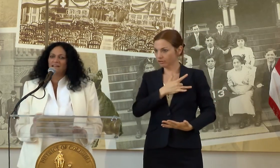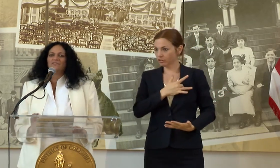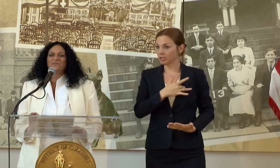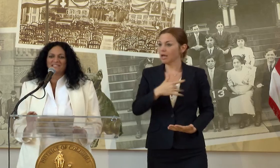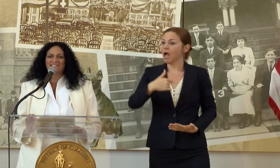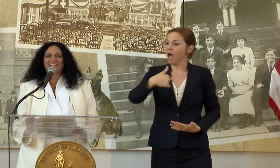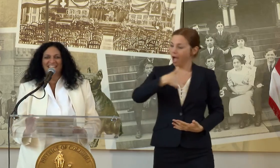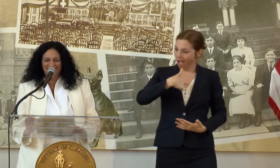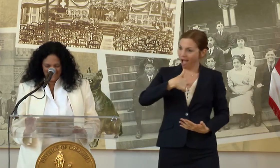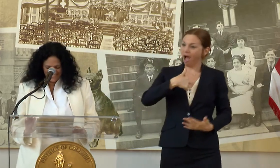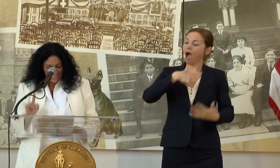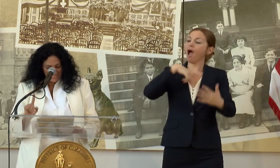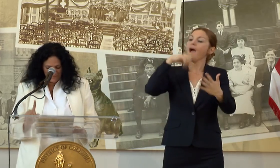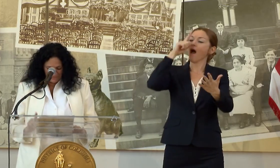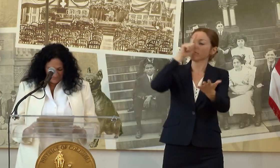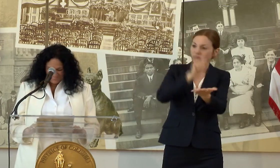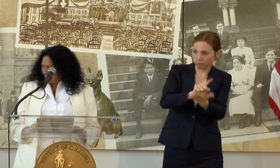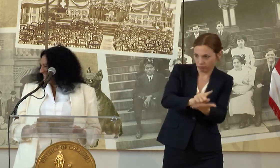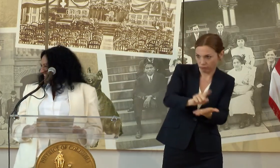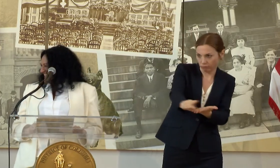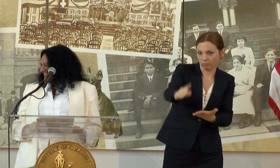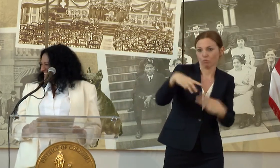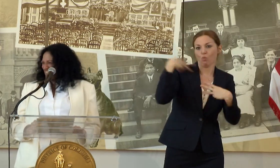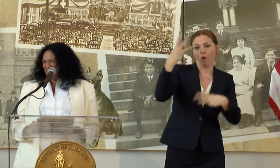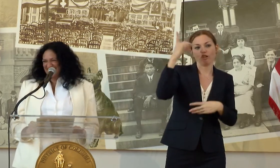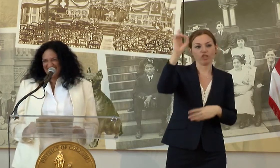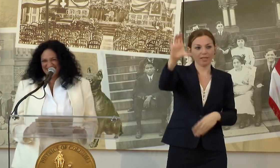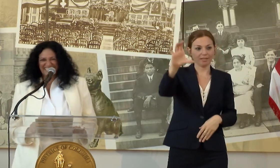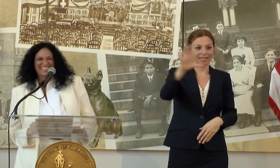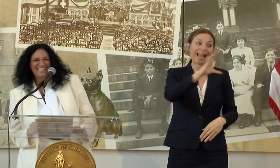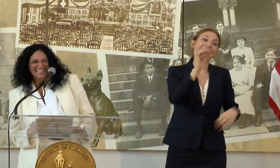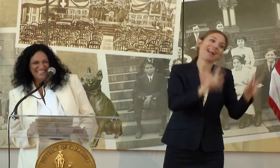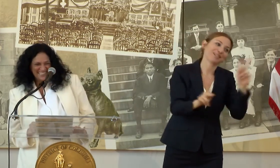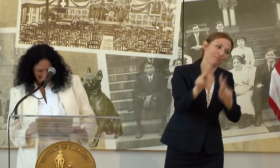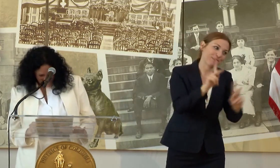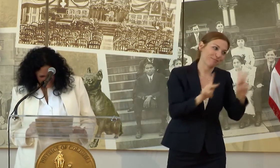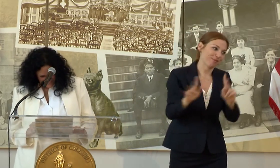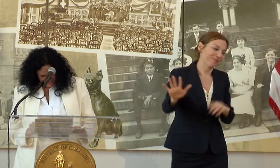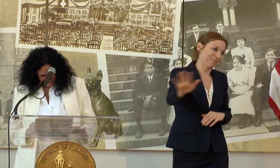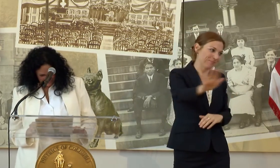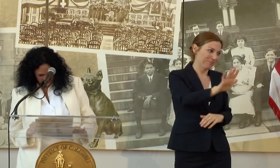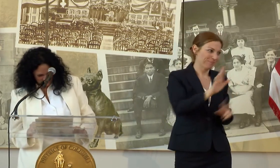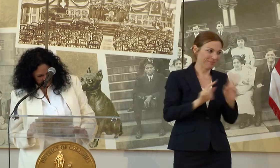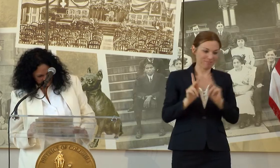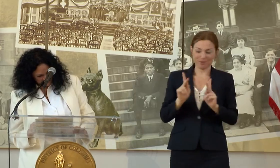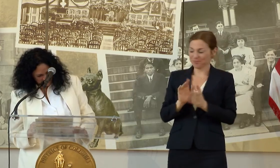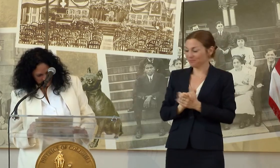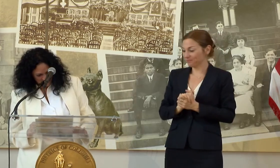LOVE WITH THIS CITY AND ITS PEOPLE. THANK YOU.